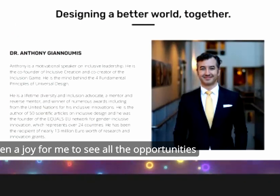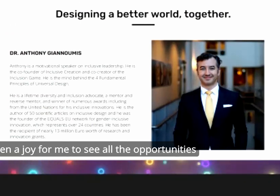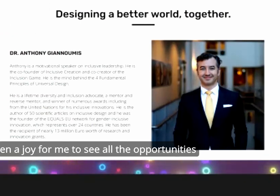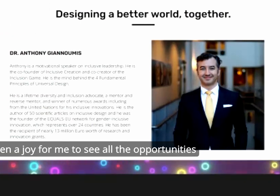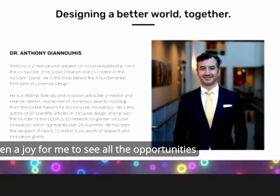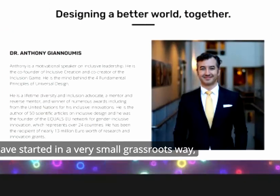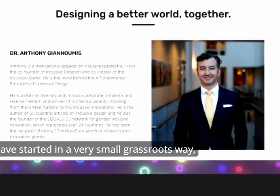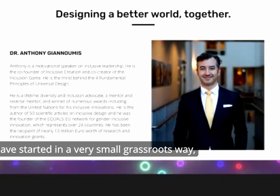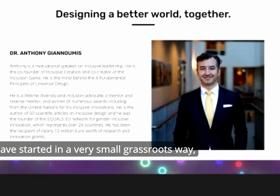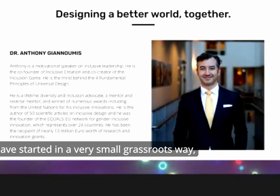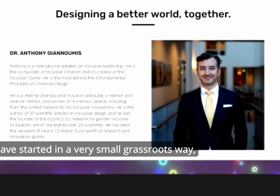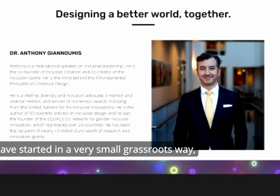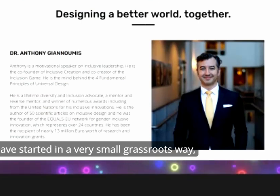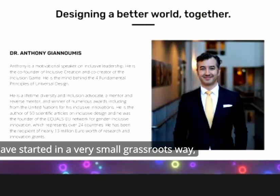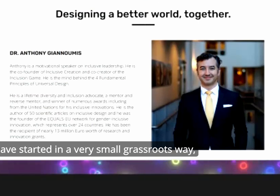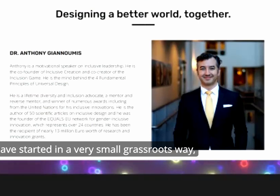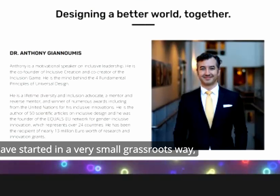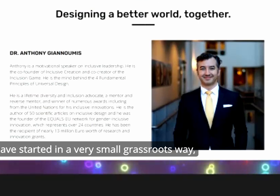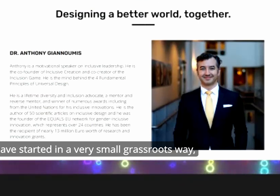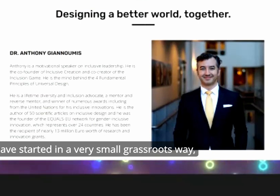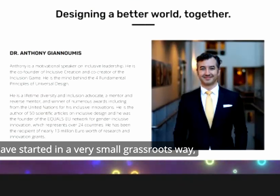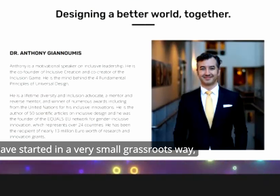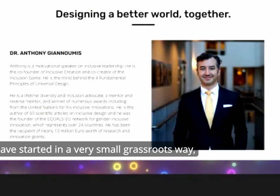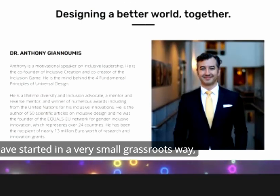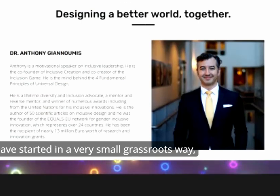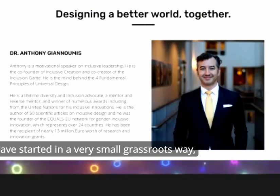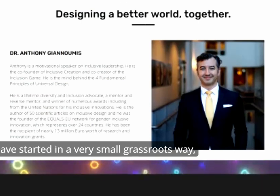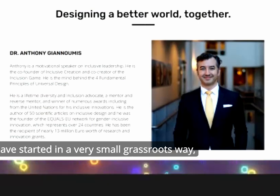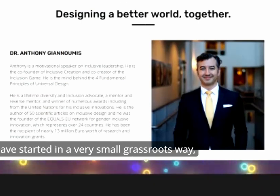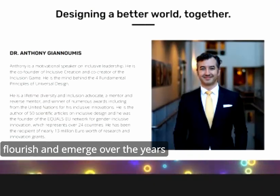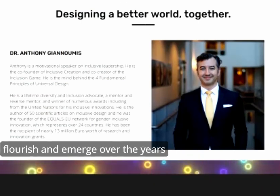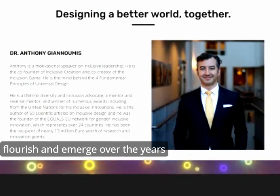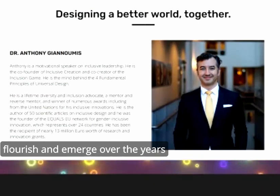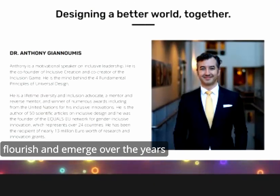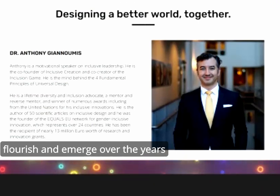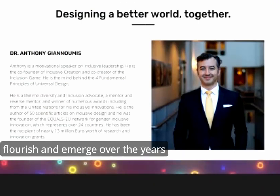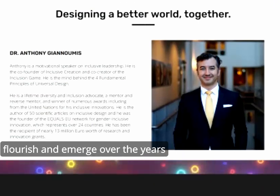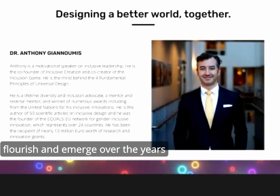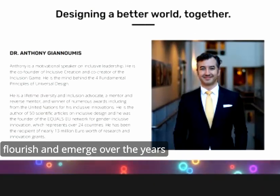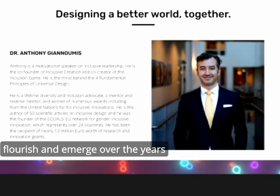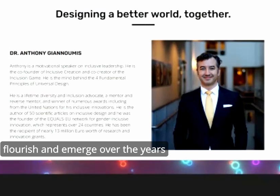opportunities that have started in a very small Grassroots way flourish and emerge over the years